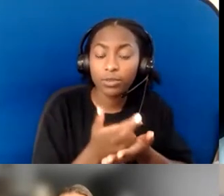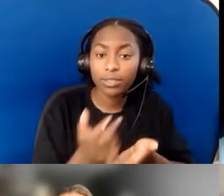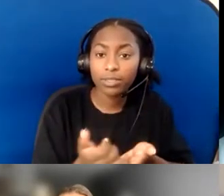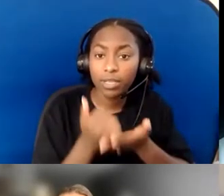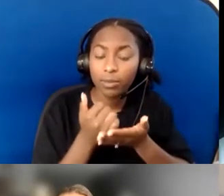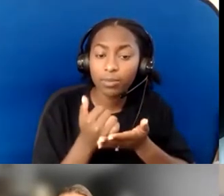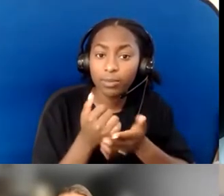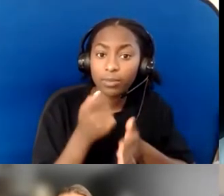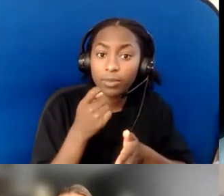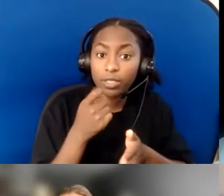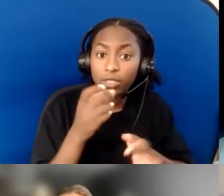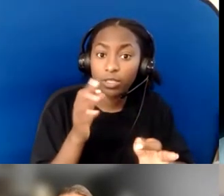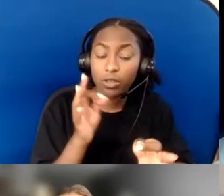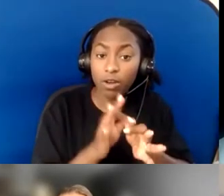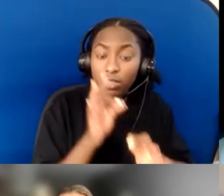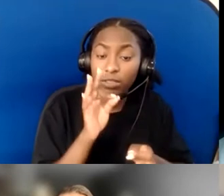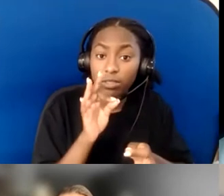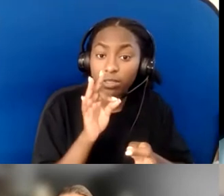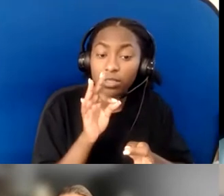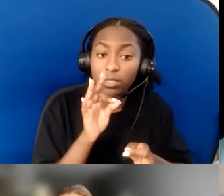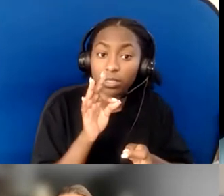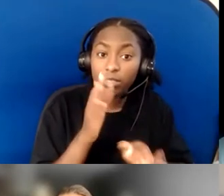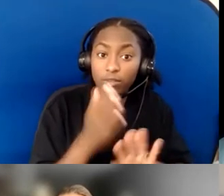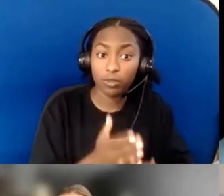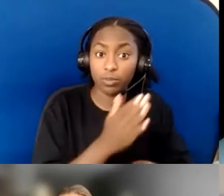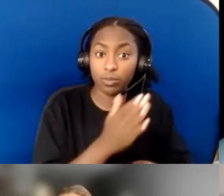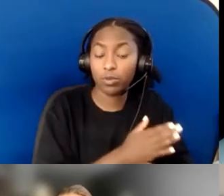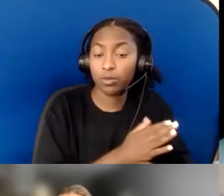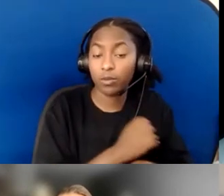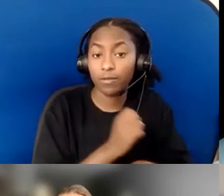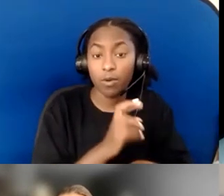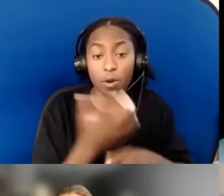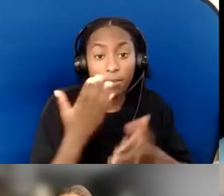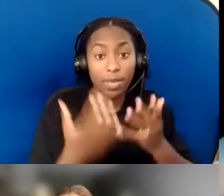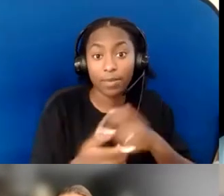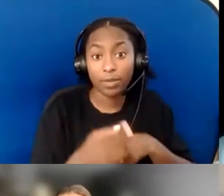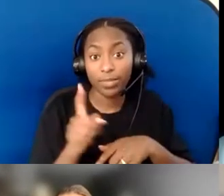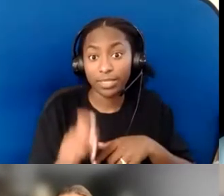Maybe it's not a cost question; maybe it's a different sort of resource that's necessary.